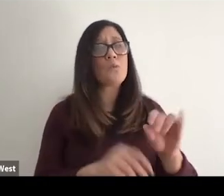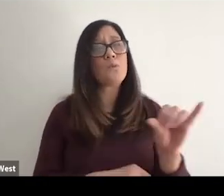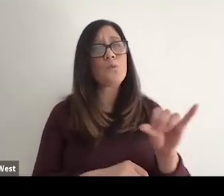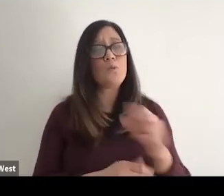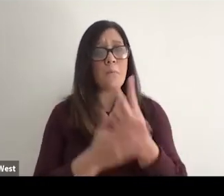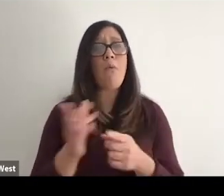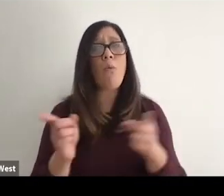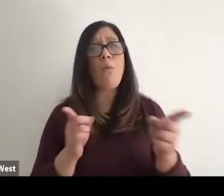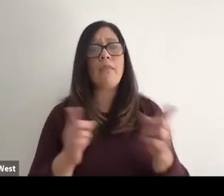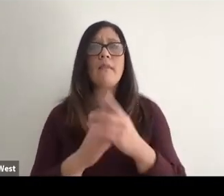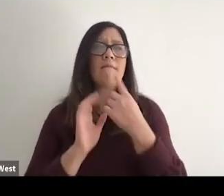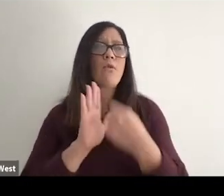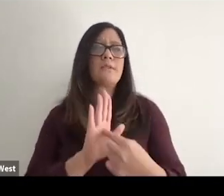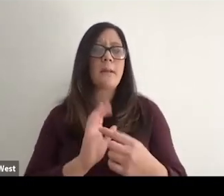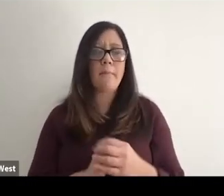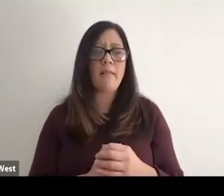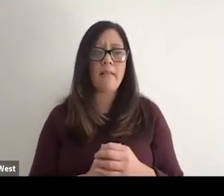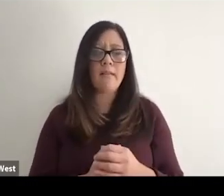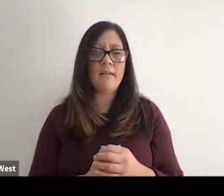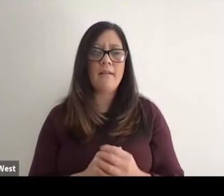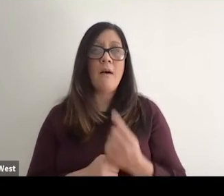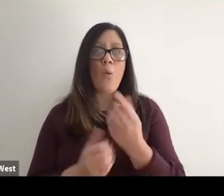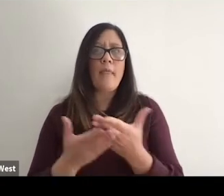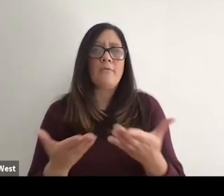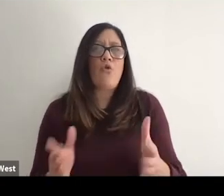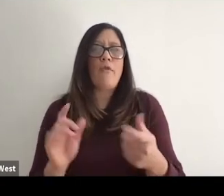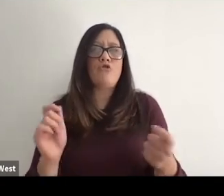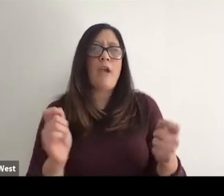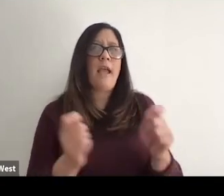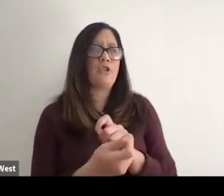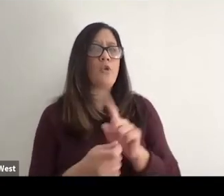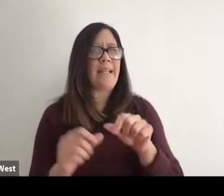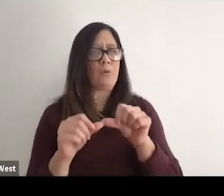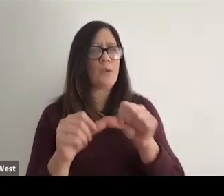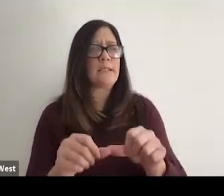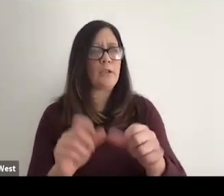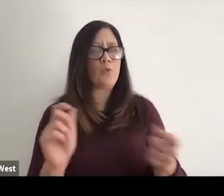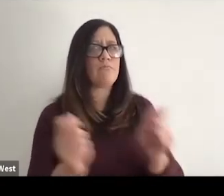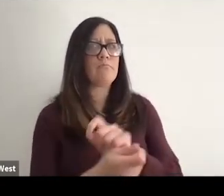but also very salient opportunities. You know, for example, one thing that is shifting and needs to